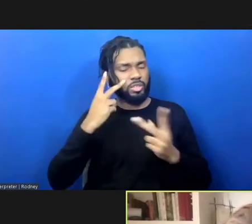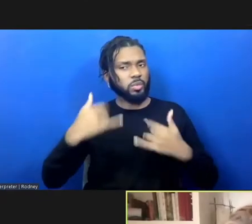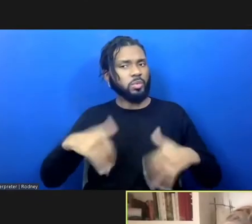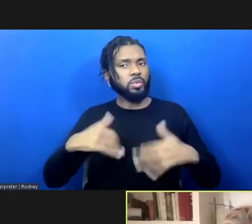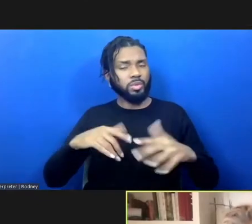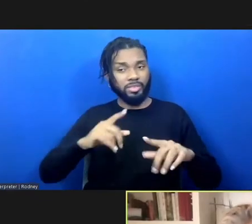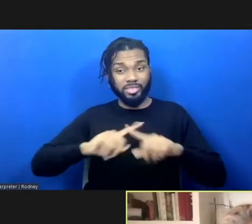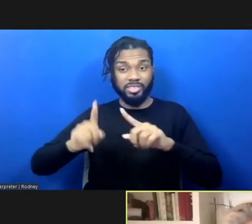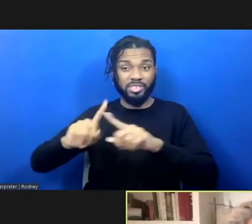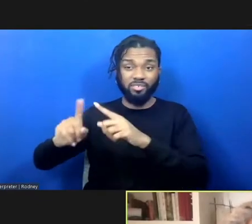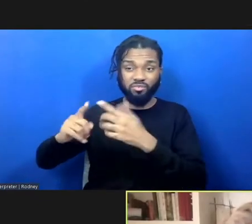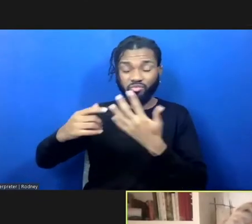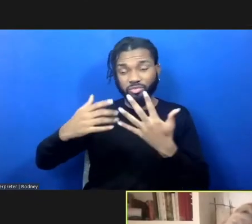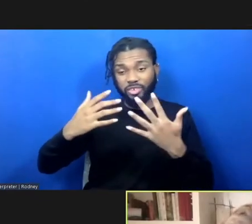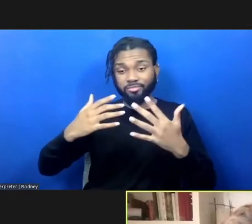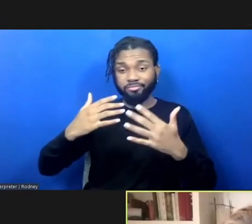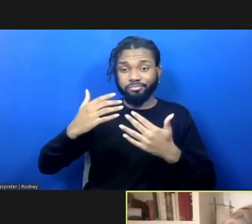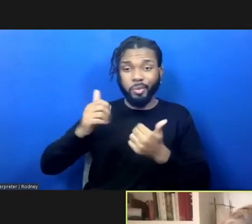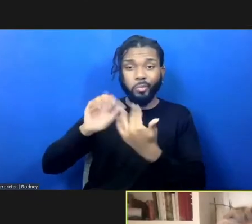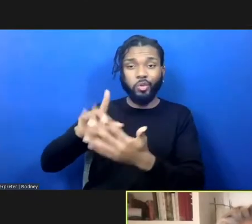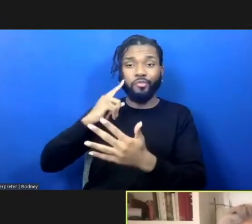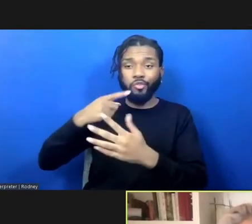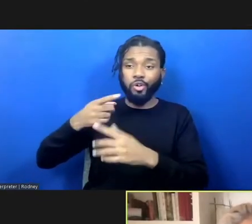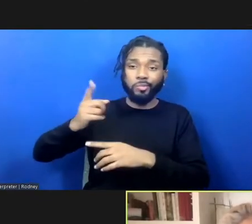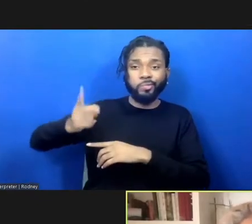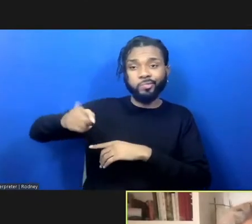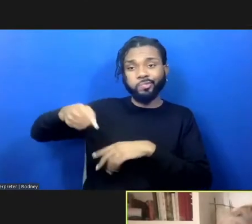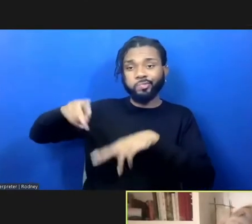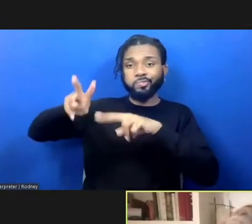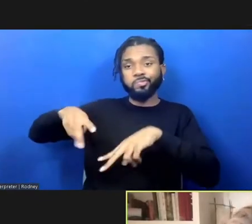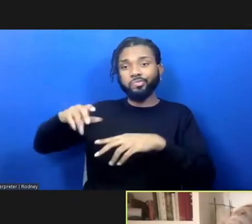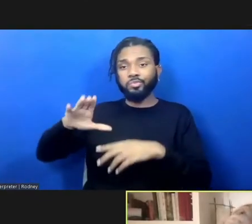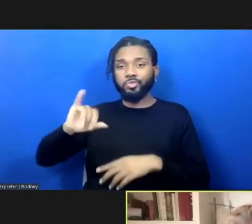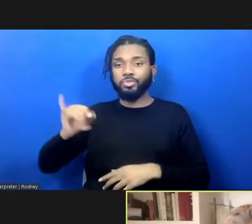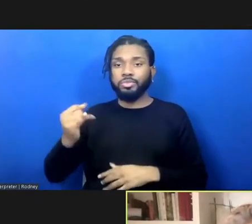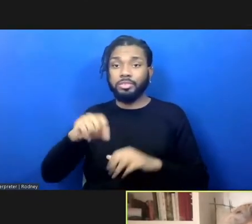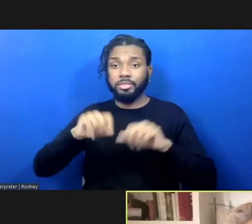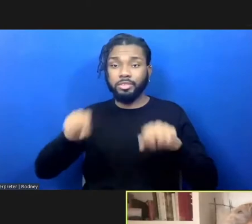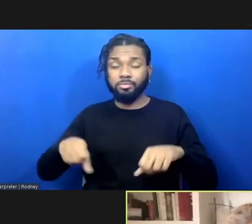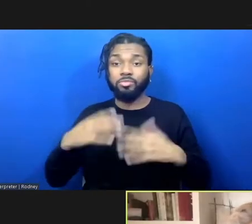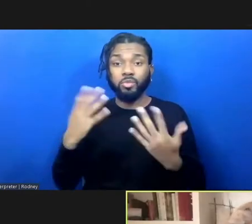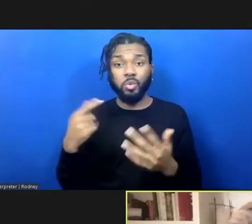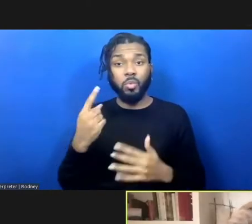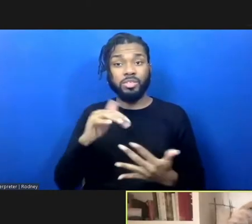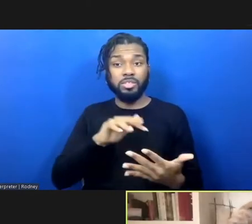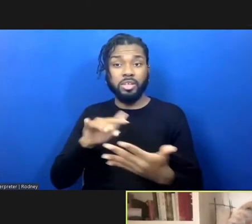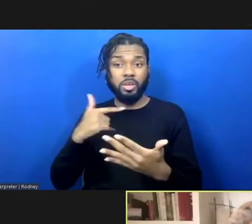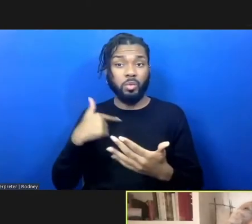systems in efficacy comparatively, right? And so one of the studies that we've done here in the Bay Area, the San